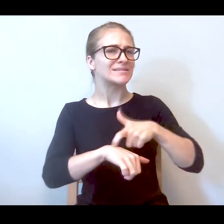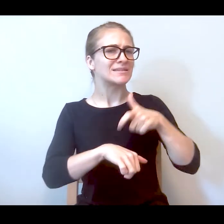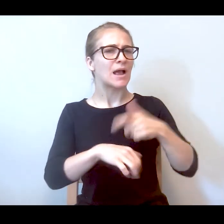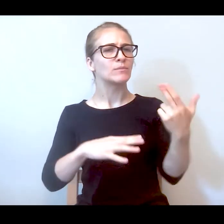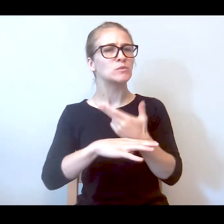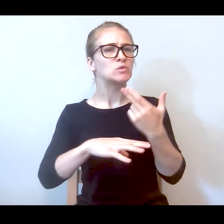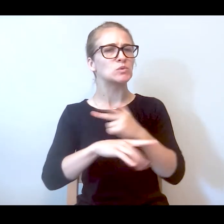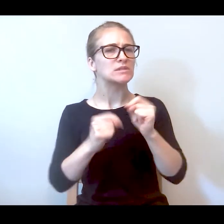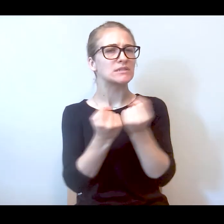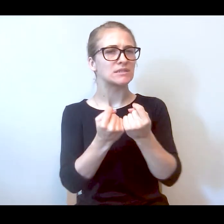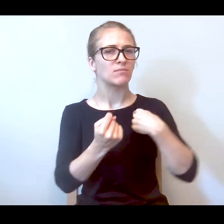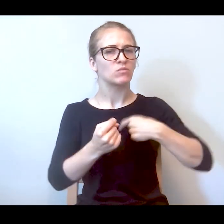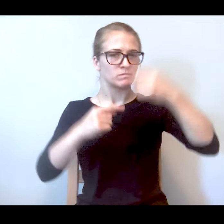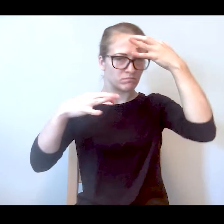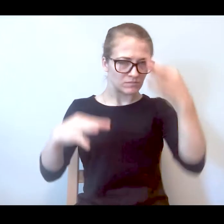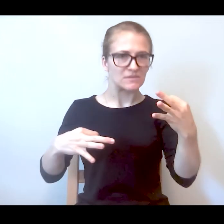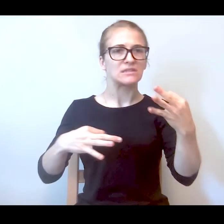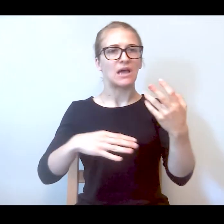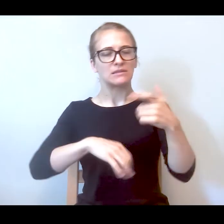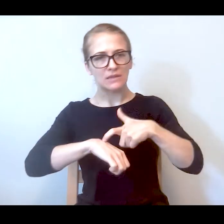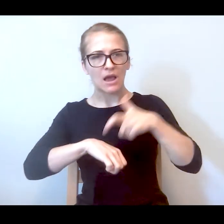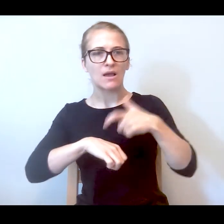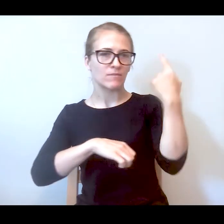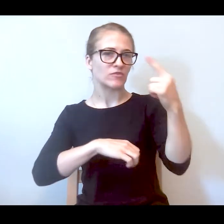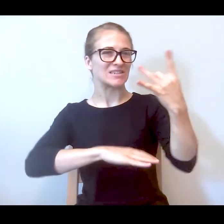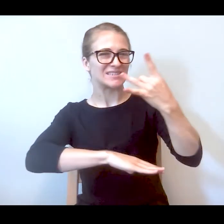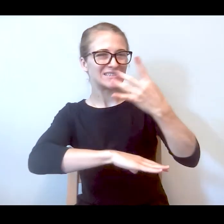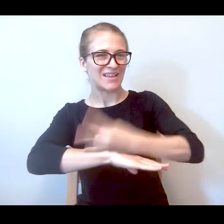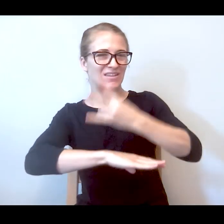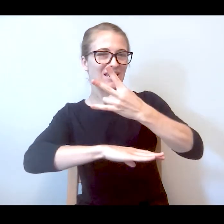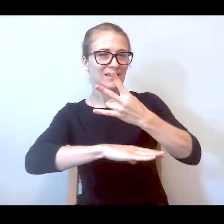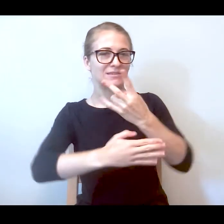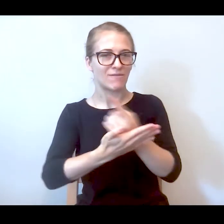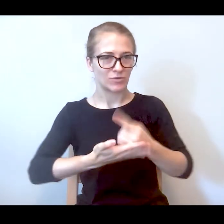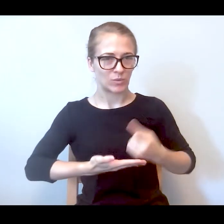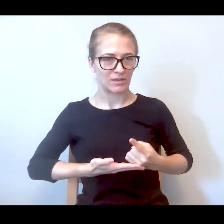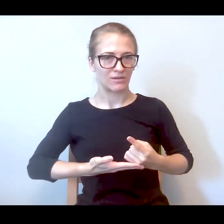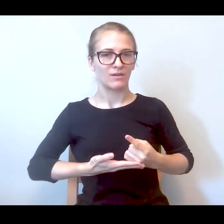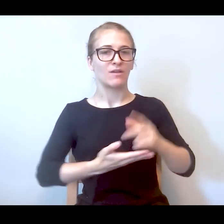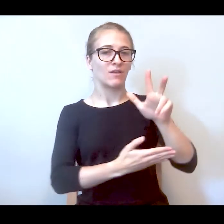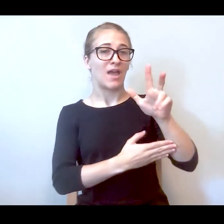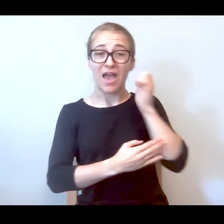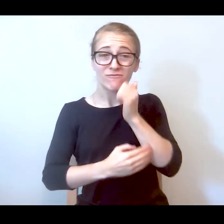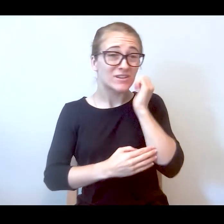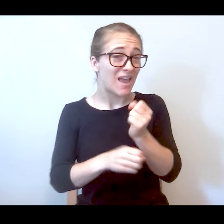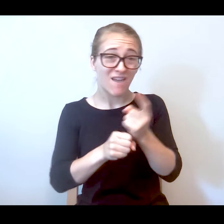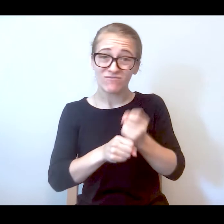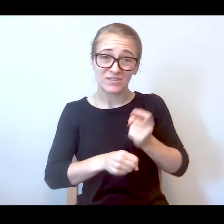was the best time to deploy the team. So we would field the team 365 days a year. We weren't tied